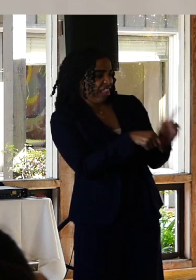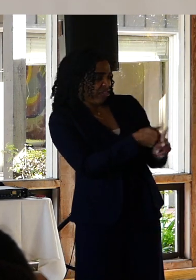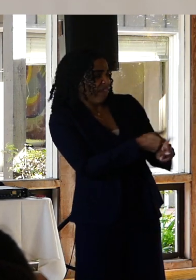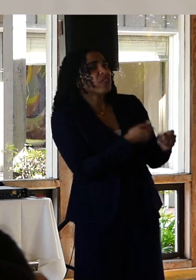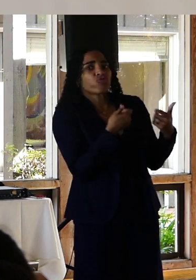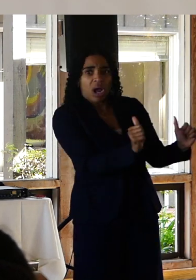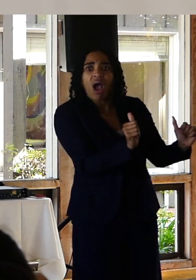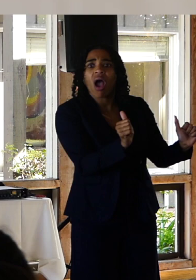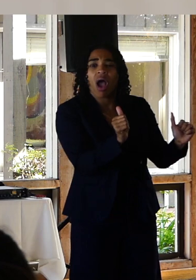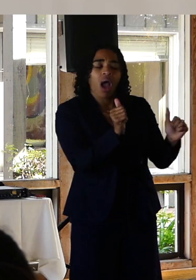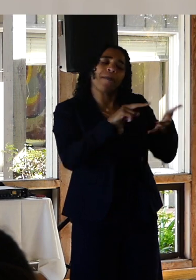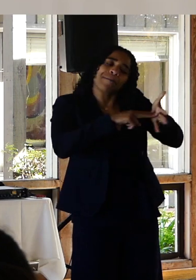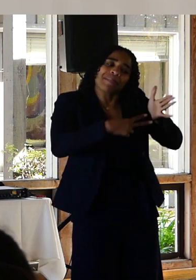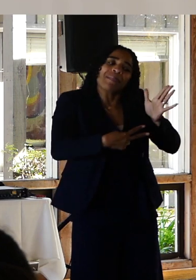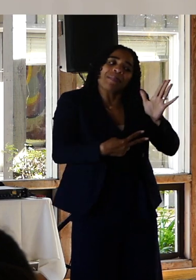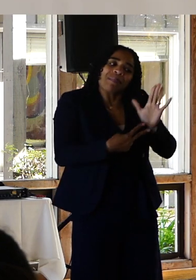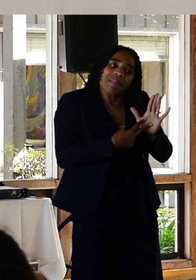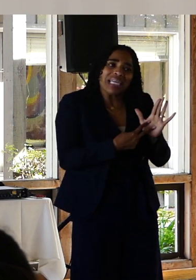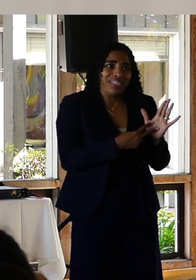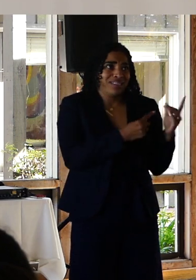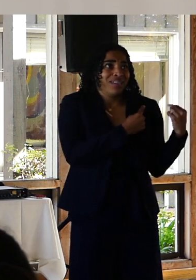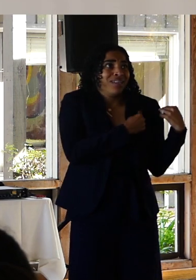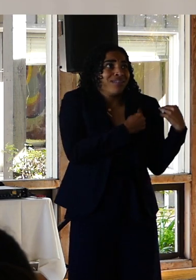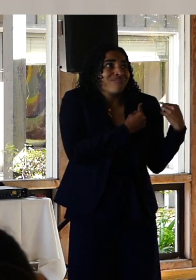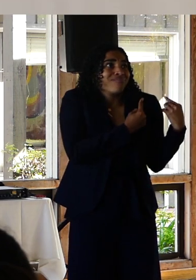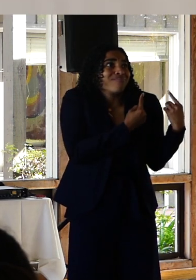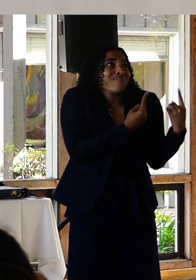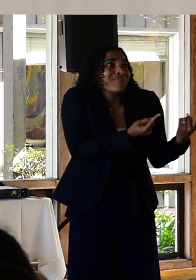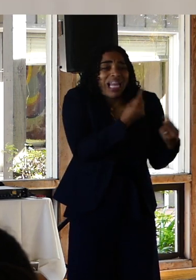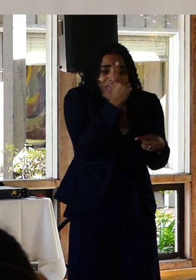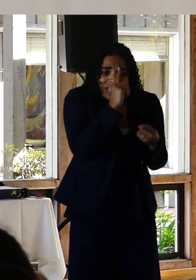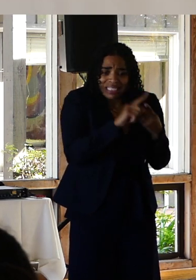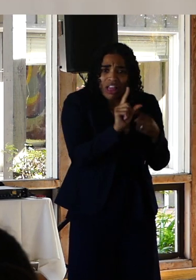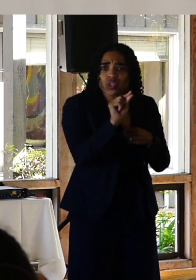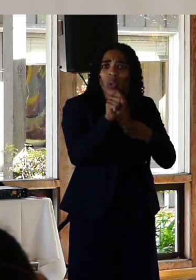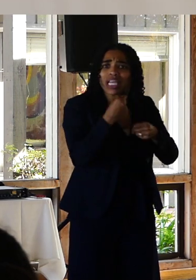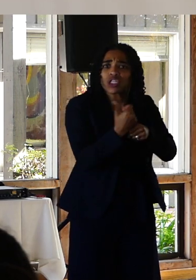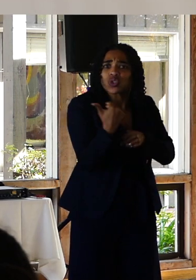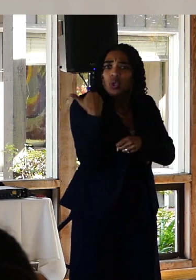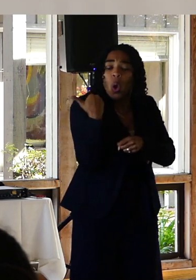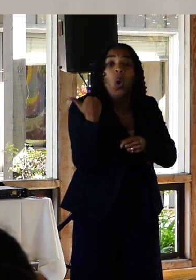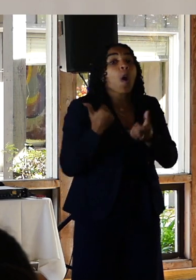attempts meant that historically. Up until maybe 20 years ago most of us